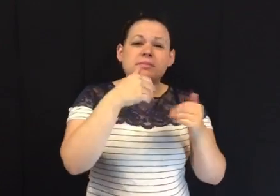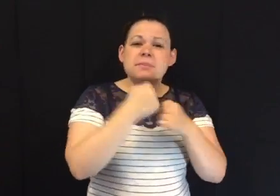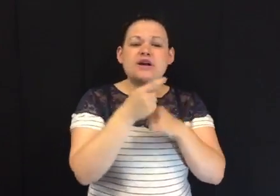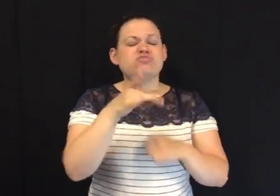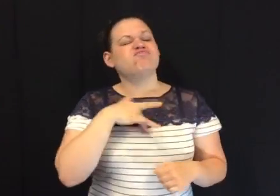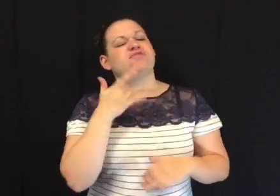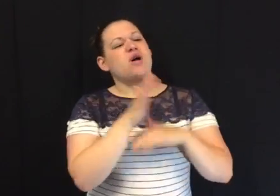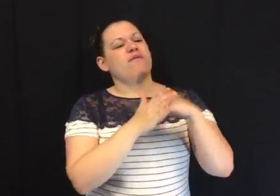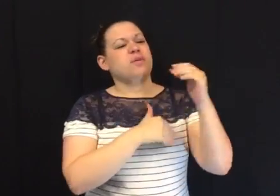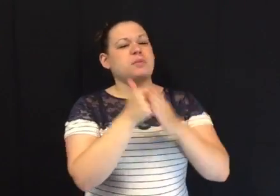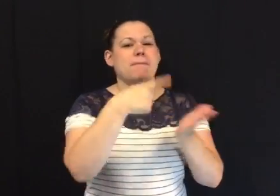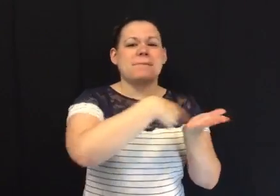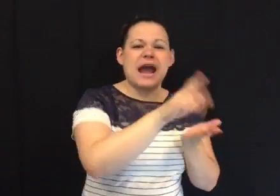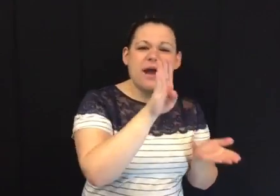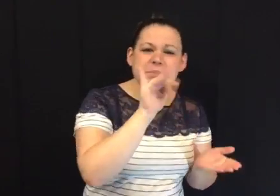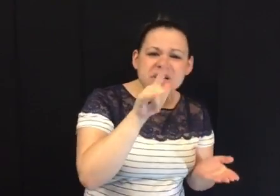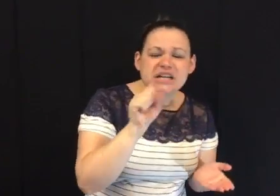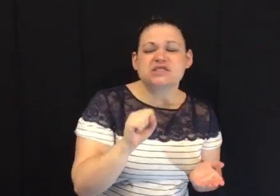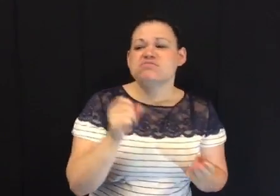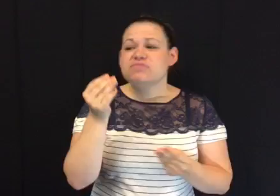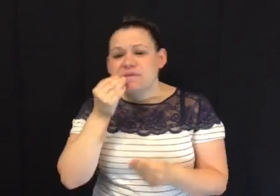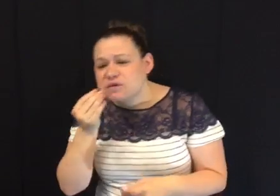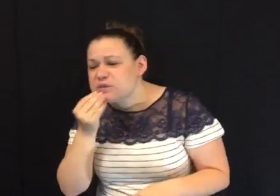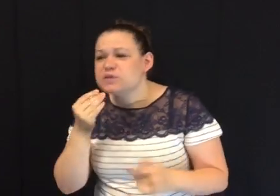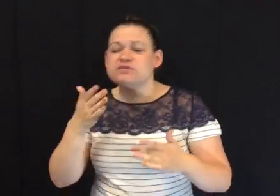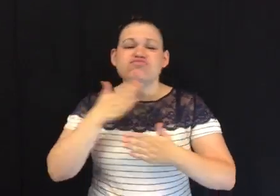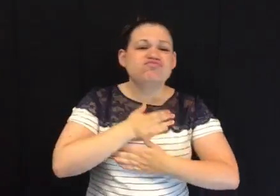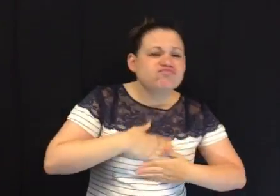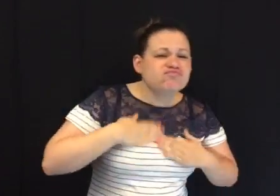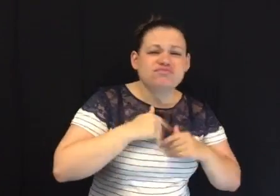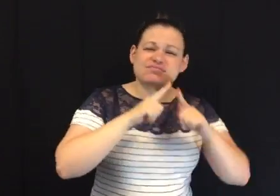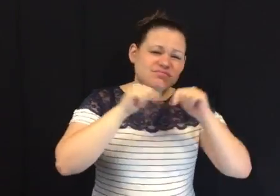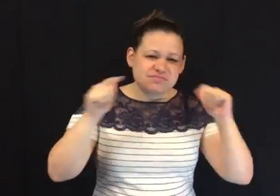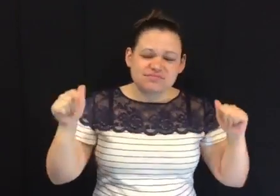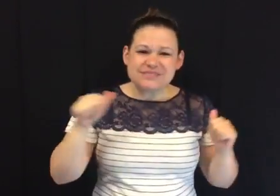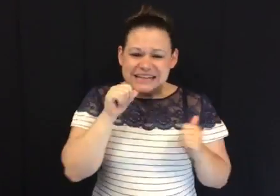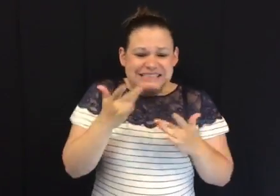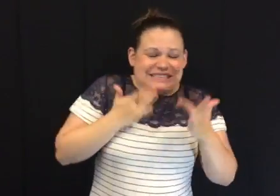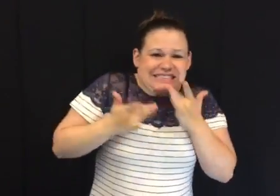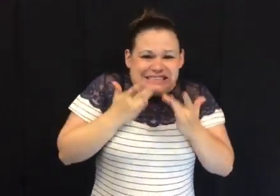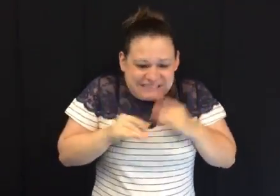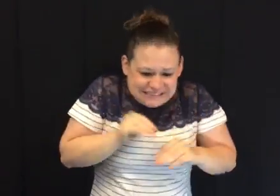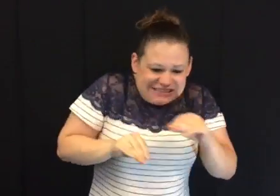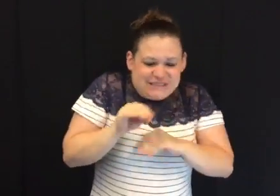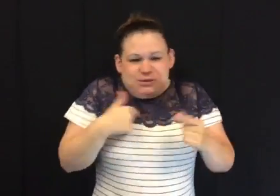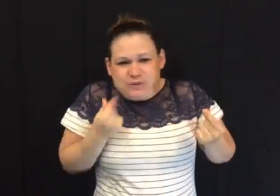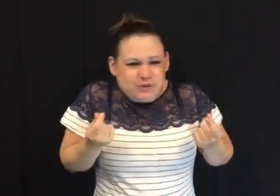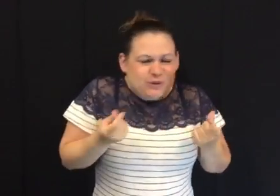or want to be more comfortable paying bills, purchasing food, entertainment, etc or maybe money is tight and you want to figure out what to do